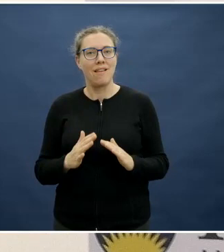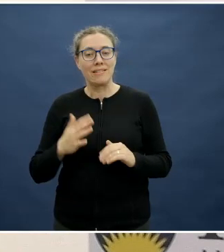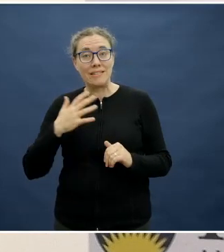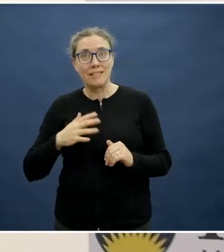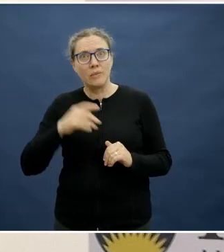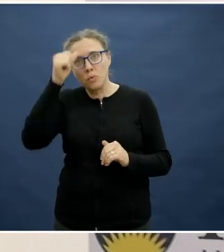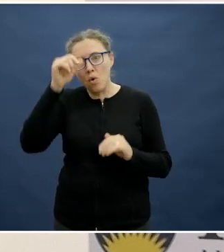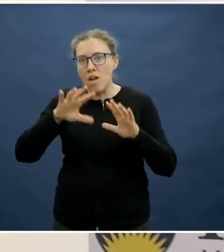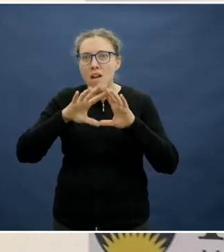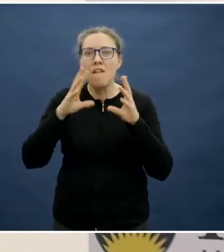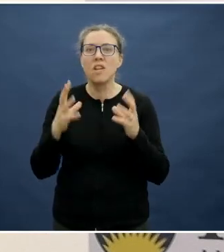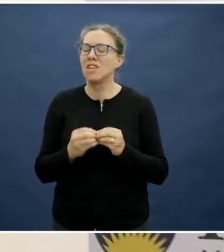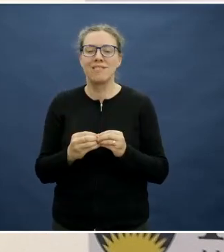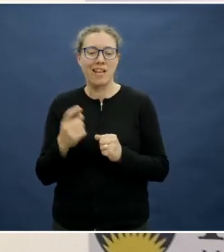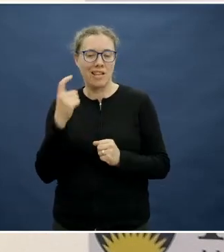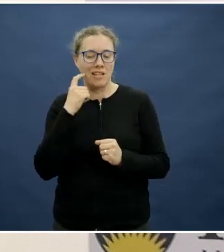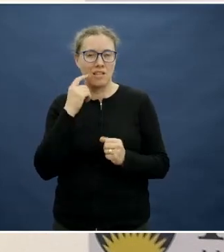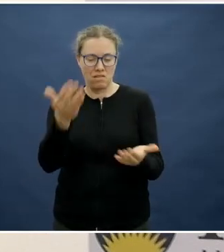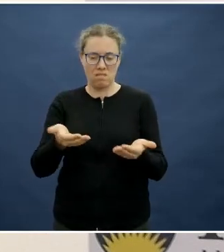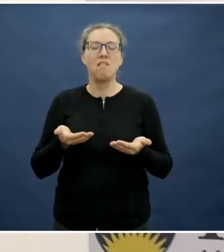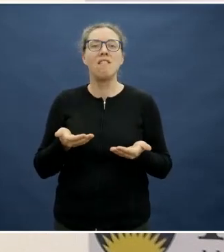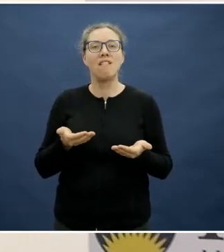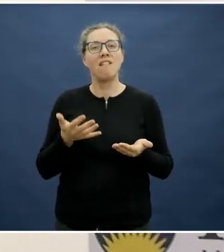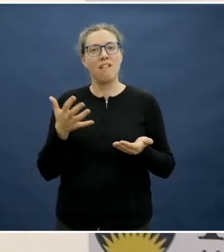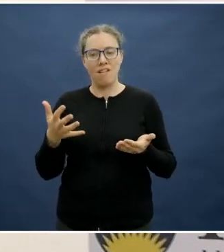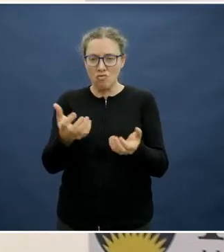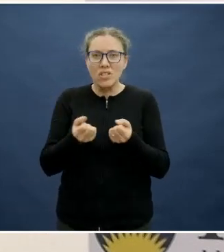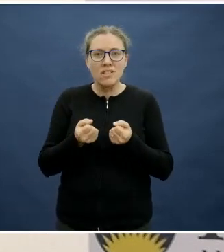all the ingredients you need to meet those recommendations".